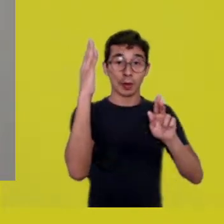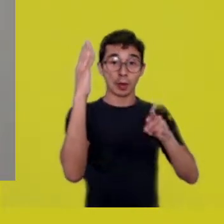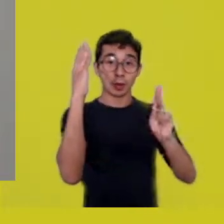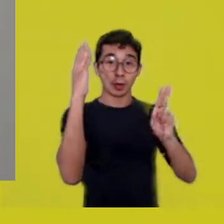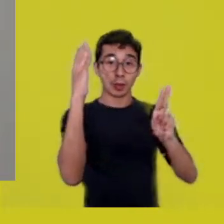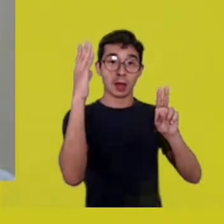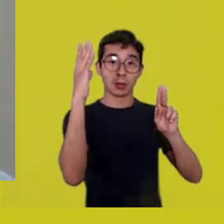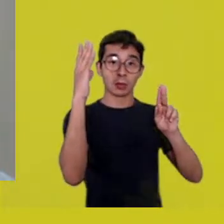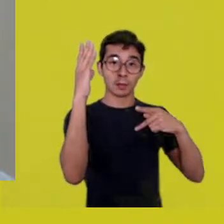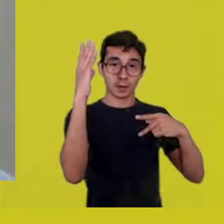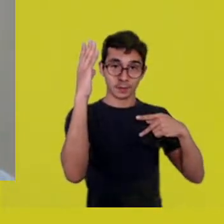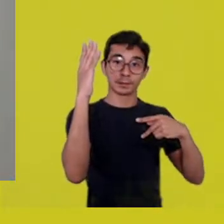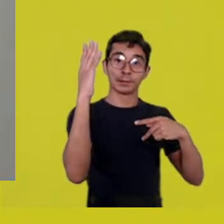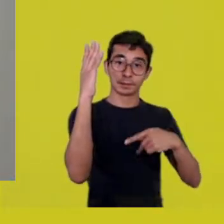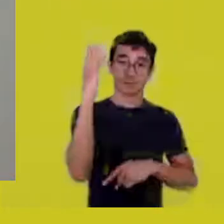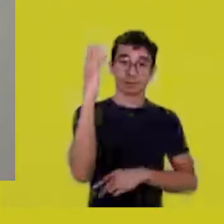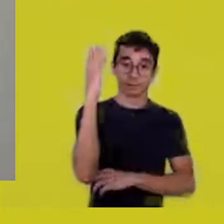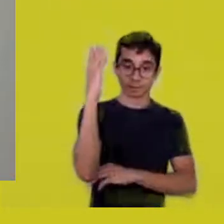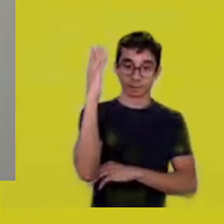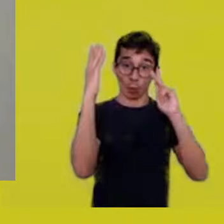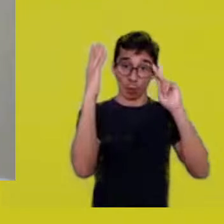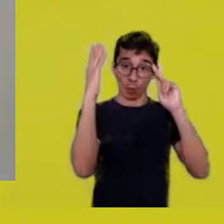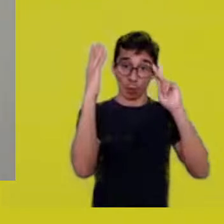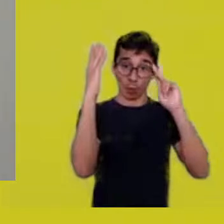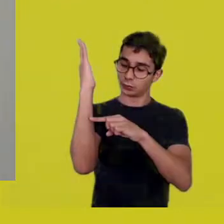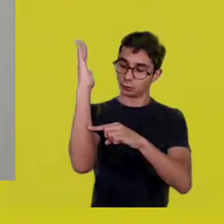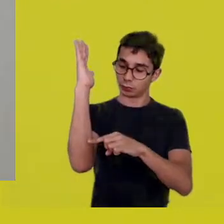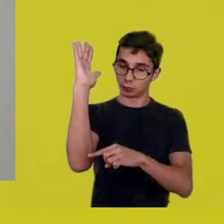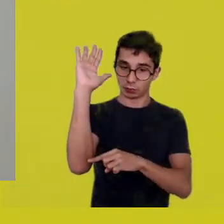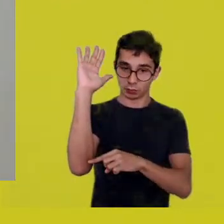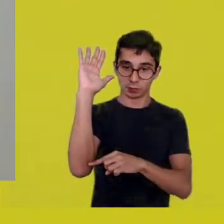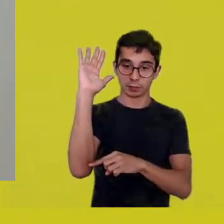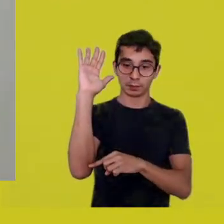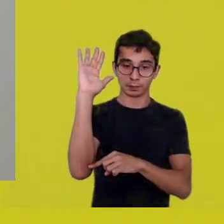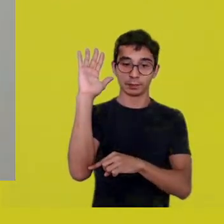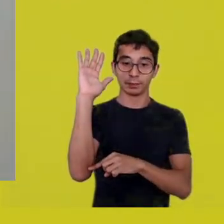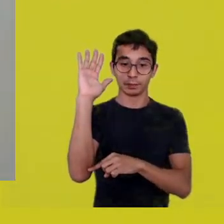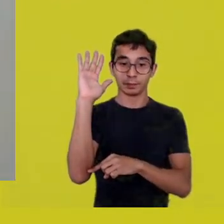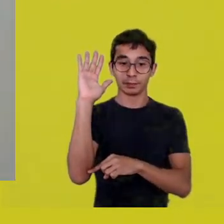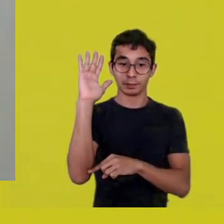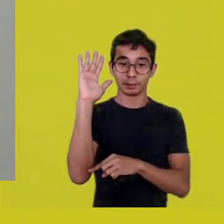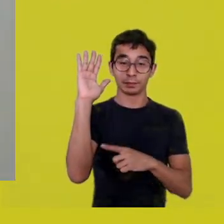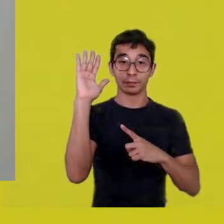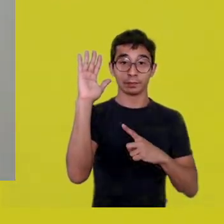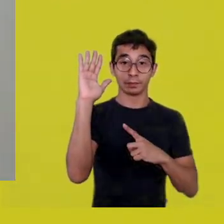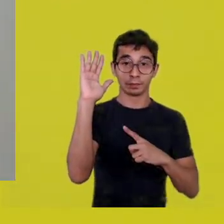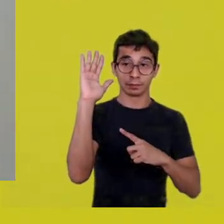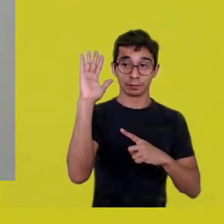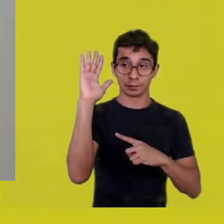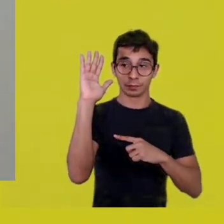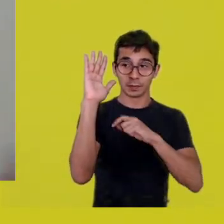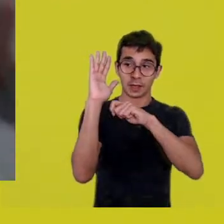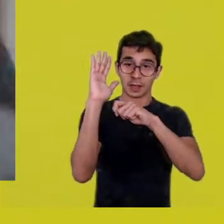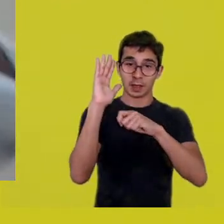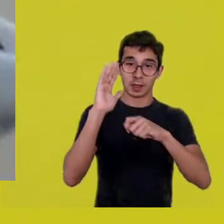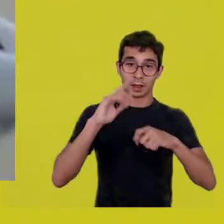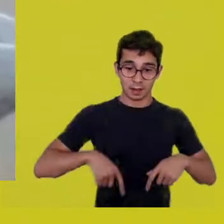is embellished with a ribbon, it receives a belt, even a headdress,